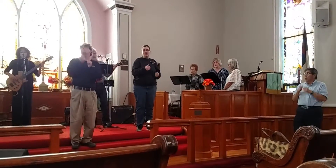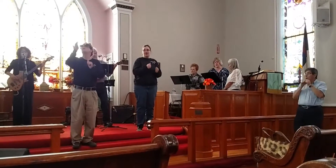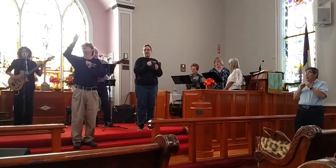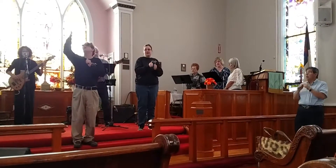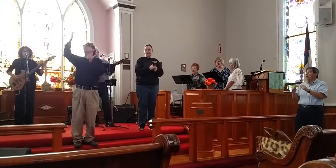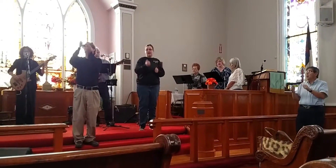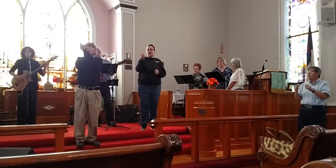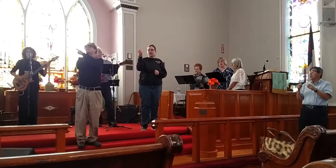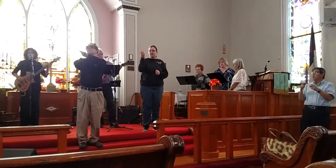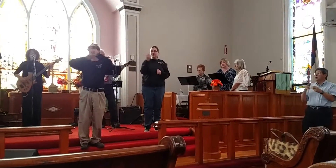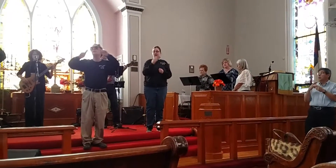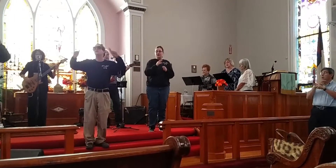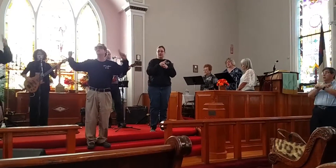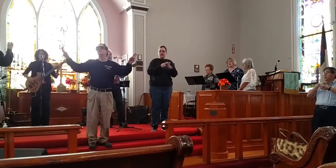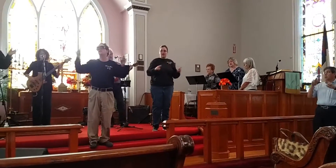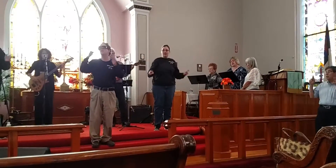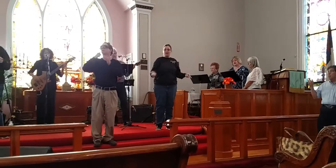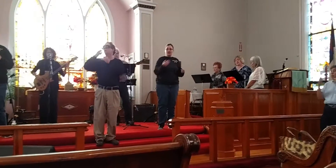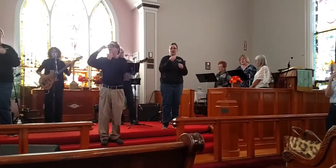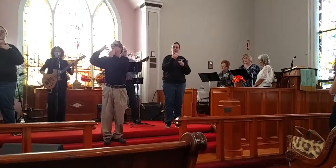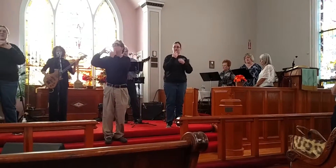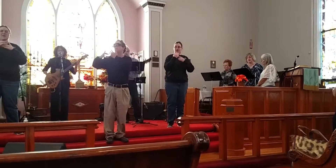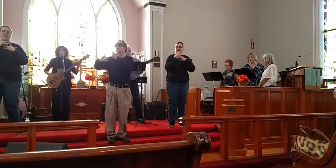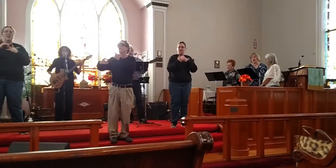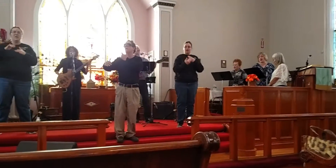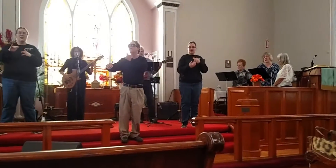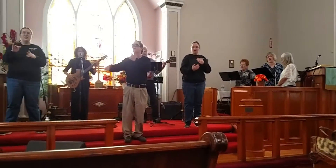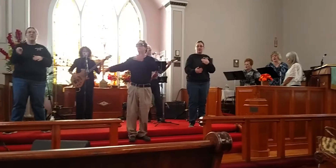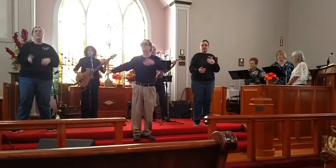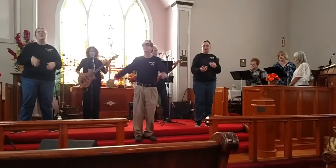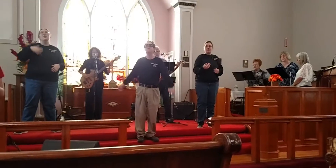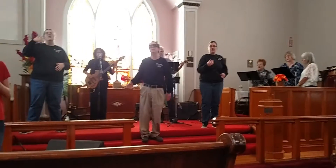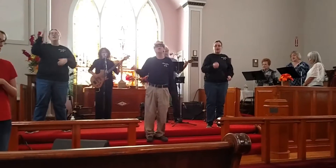With His redeeming blood